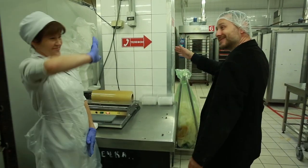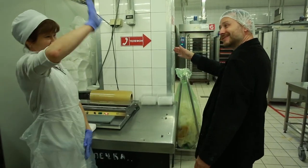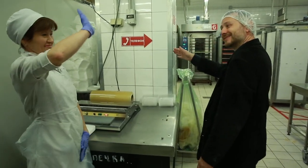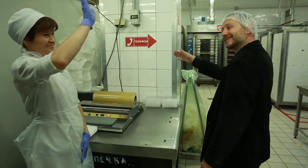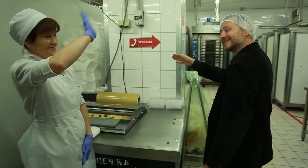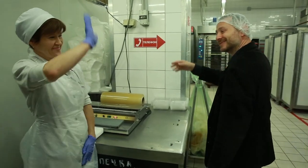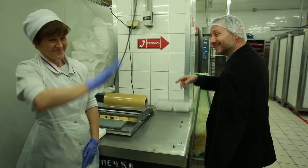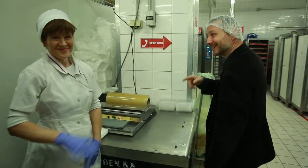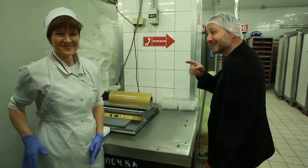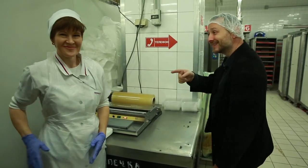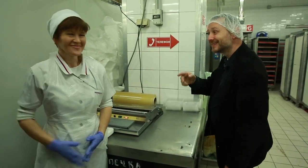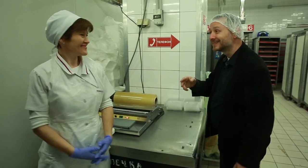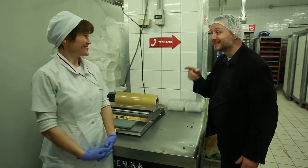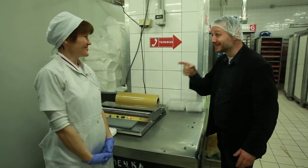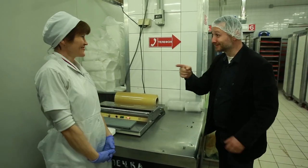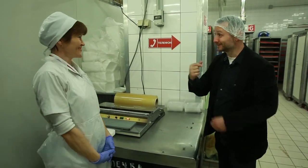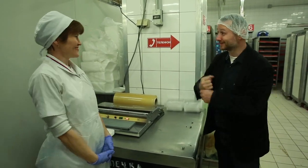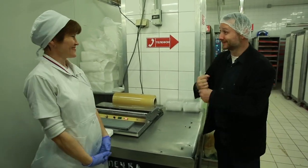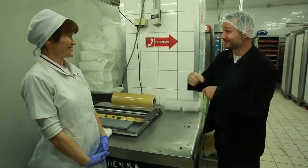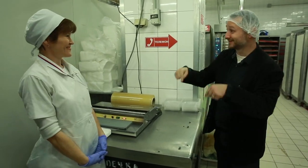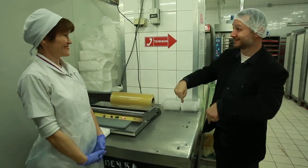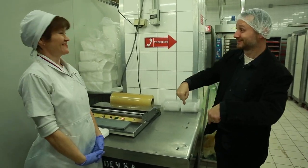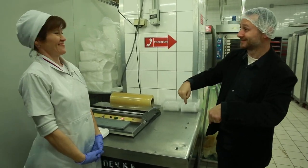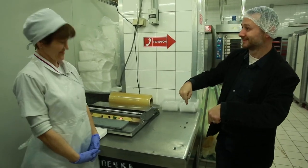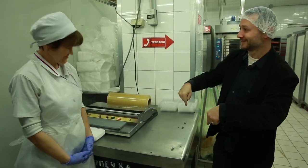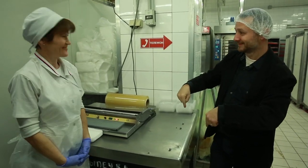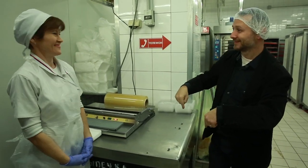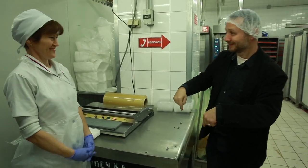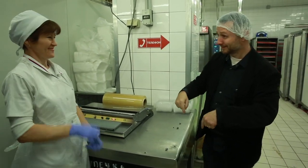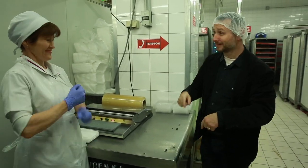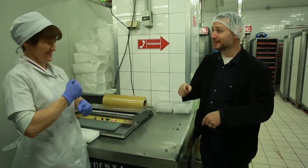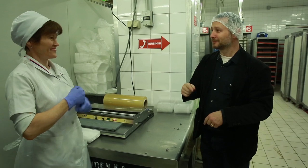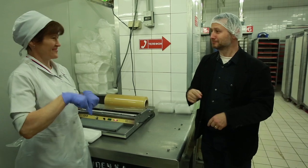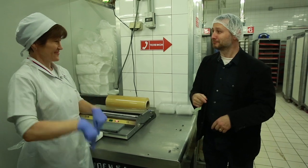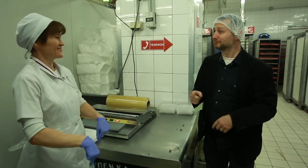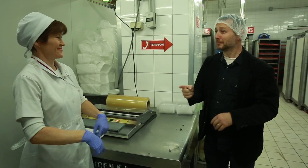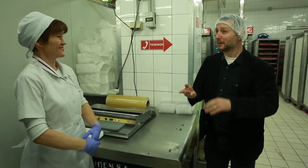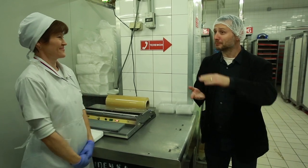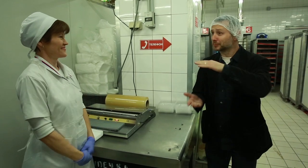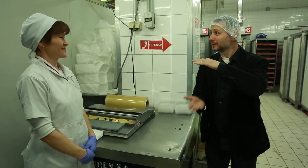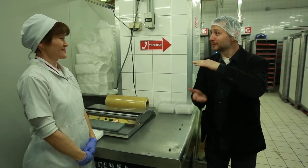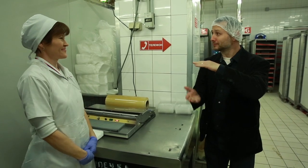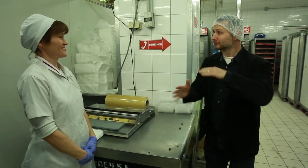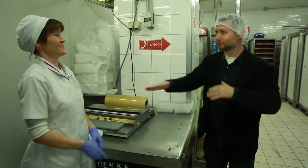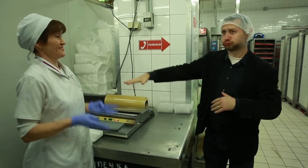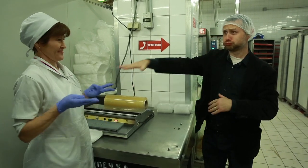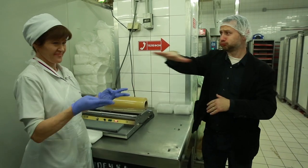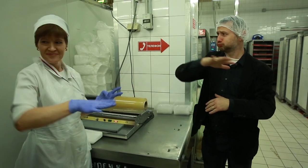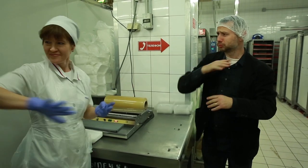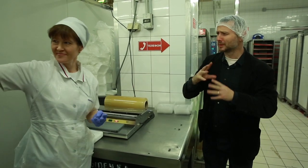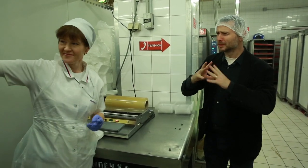Arkady: Hello! Baker: Hello! Arkady: Are you working in the bakery department? Baker: Yes, I work in the bakery. Arkady: So you bake all of these breads, sweets and so on?